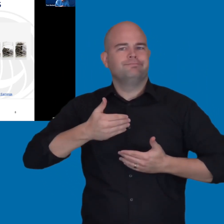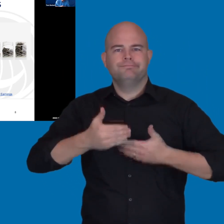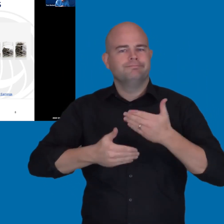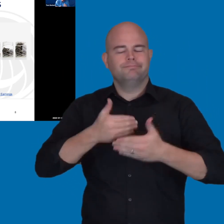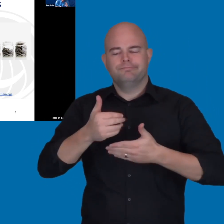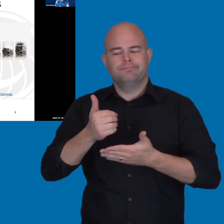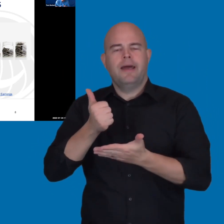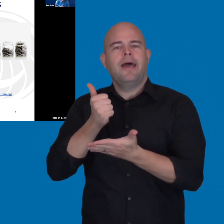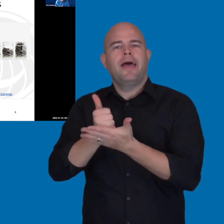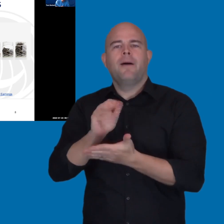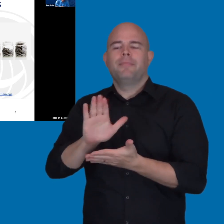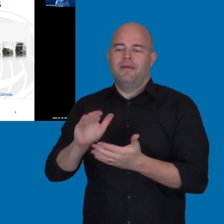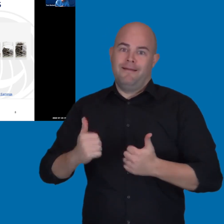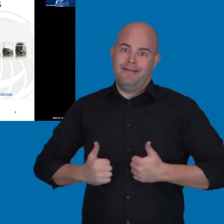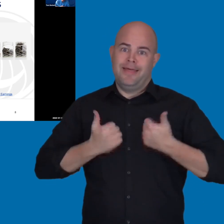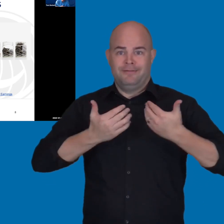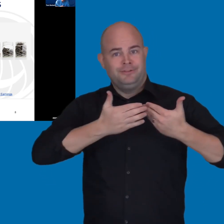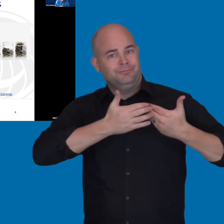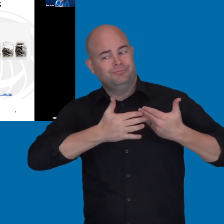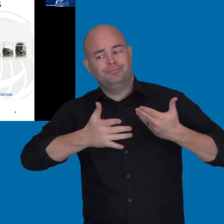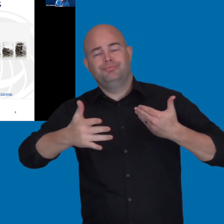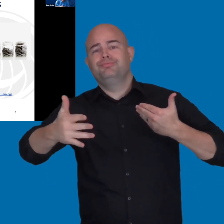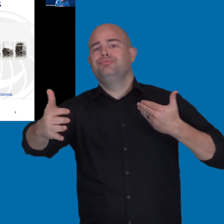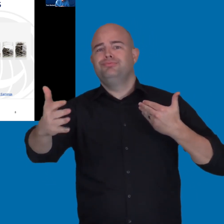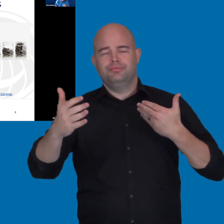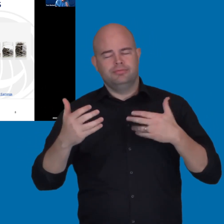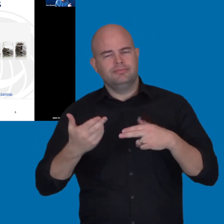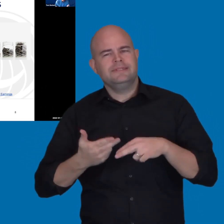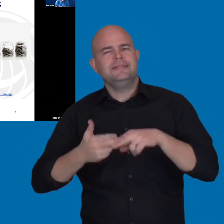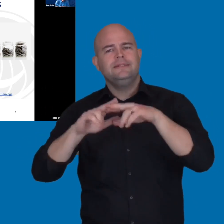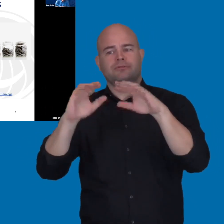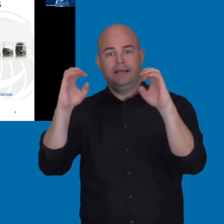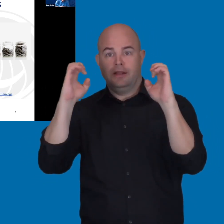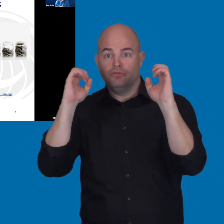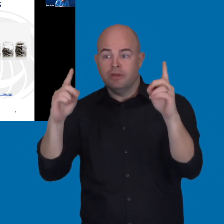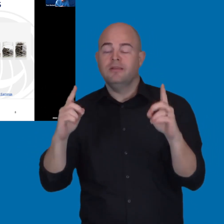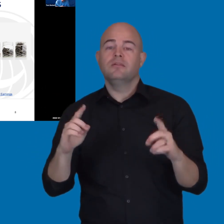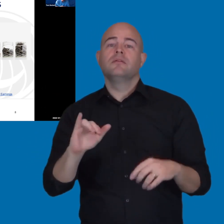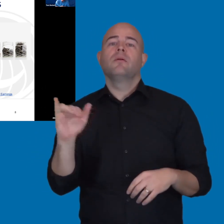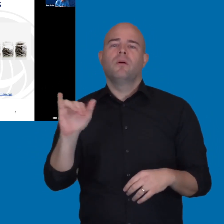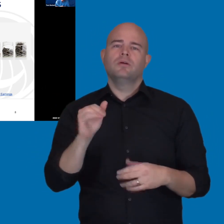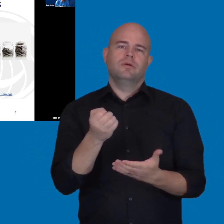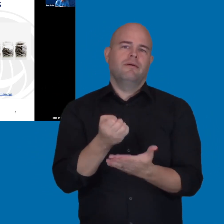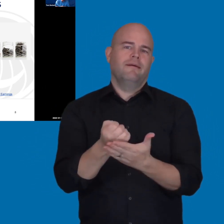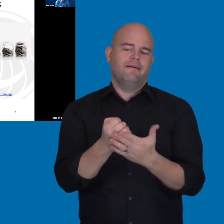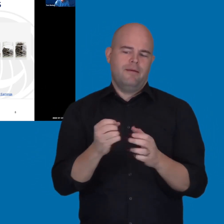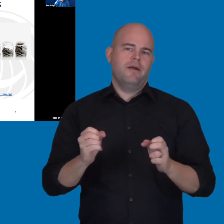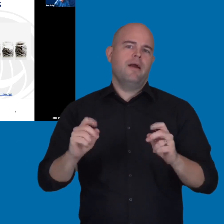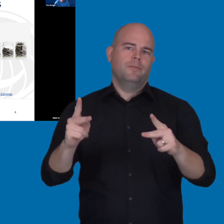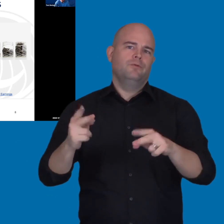have a lifetime impact on their ability to increase their education and their economic opportunities.